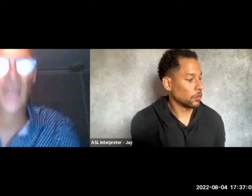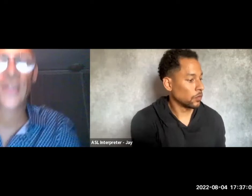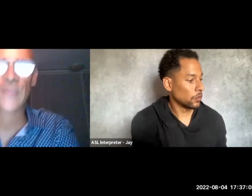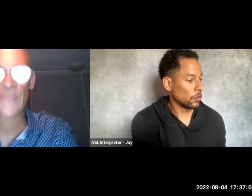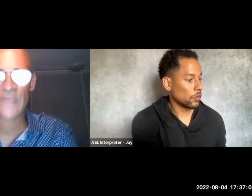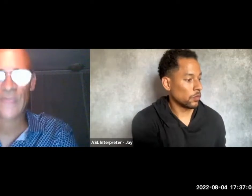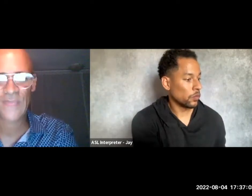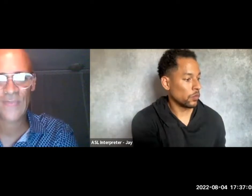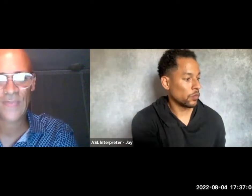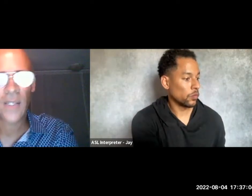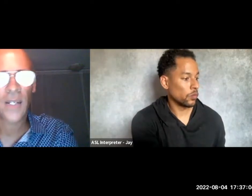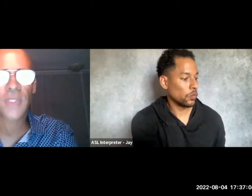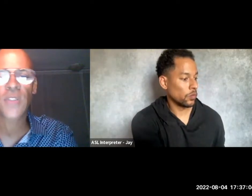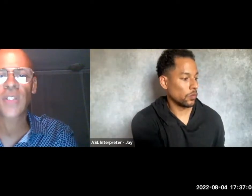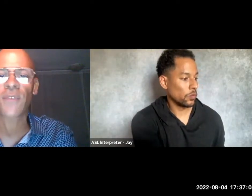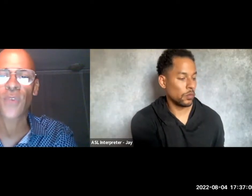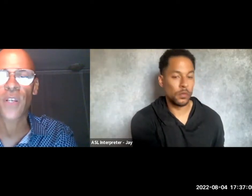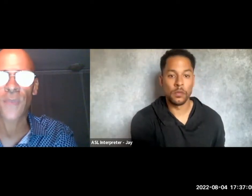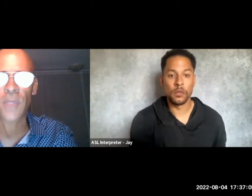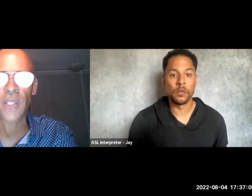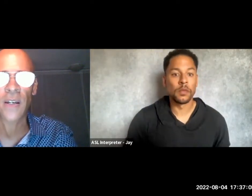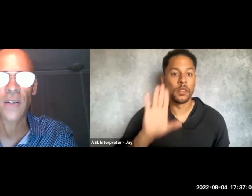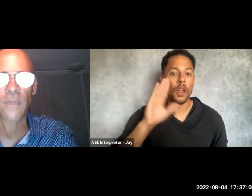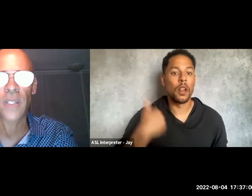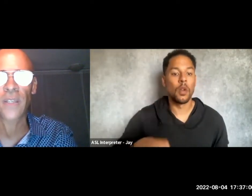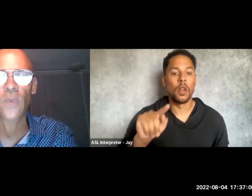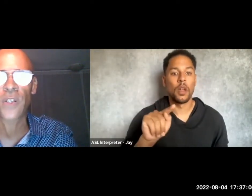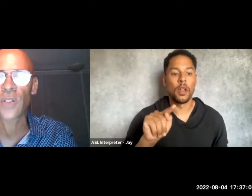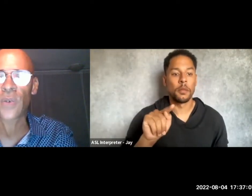Hi, I'm Timothy David Rey from the playwriting cohort.